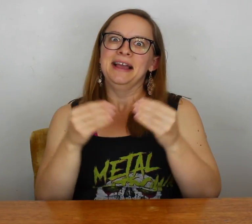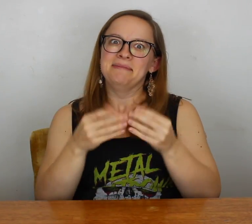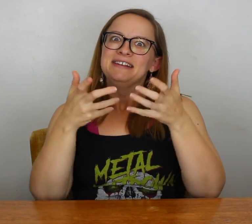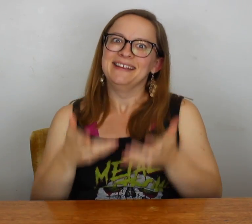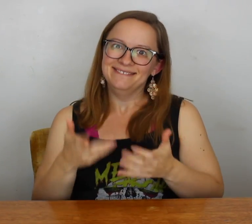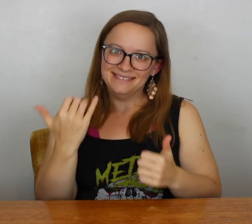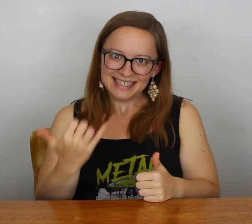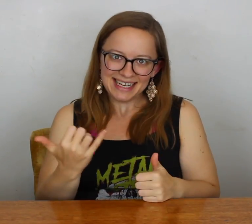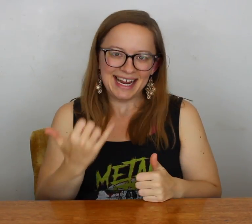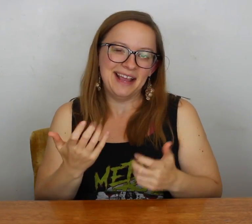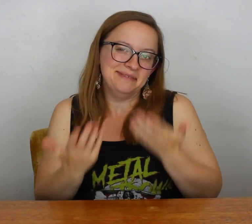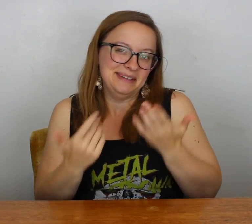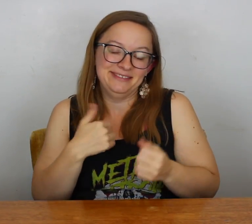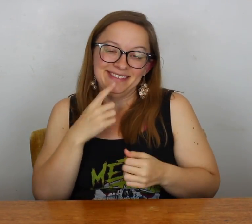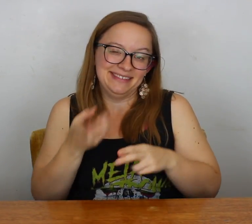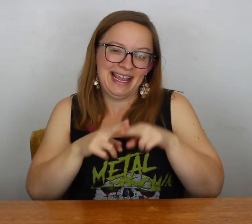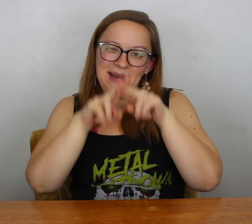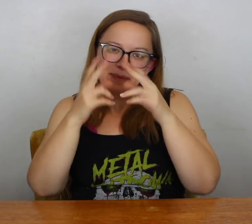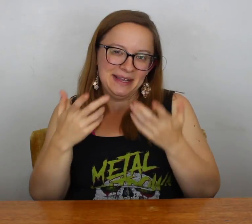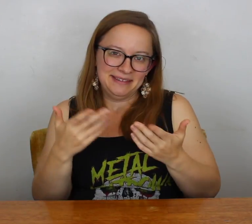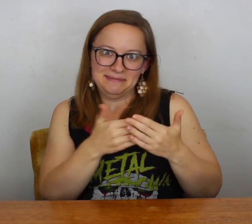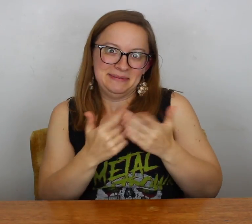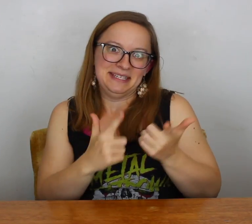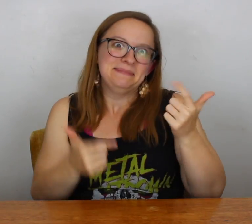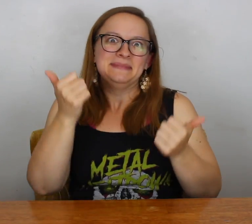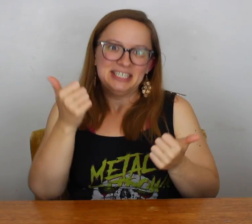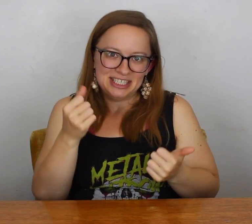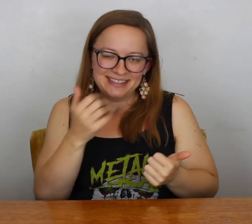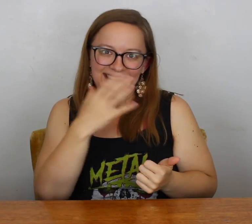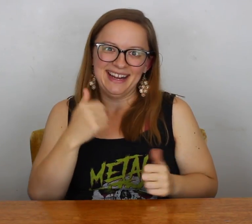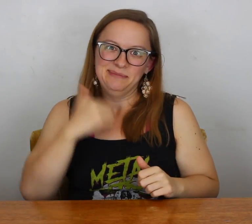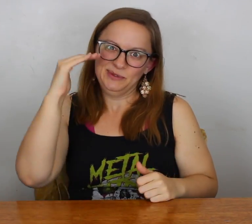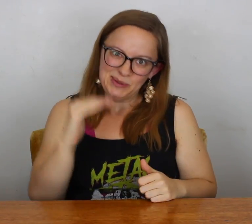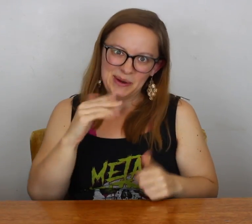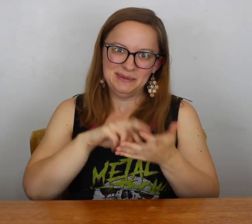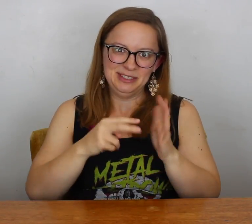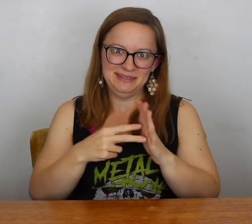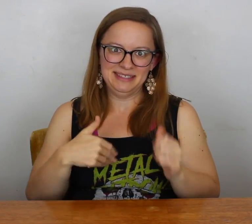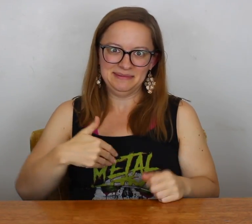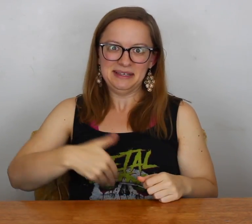feels A LOT heavier. Maybe it's just because I've gained weight or the baby's bigger and cause I'm pretty short.